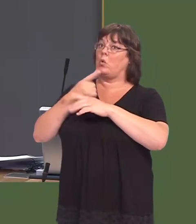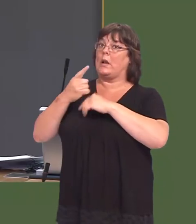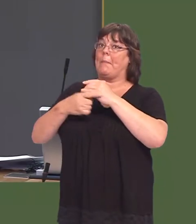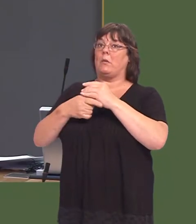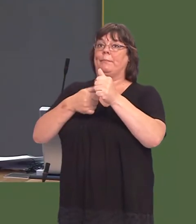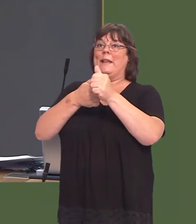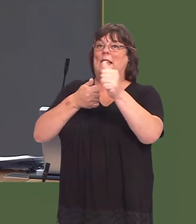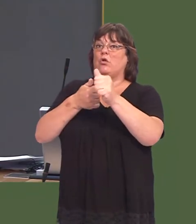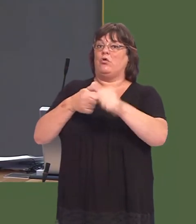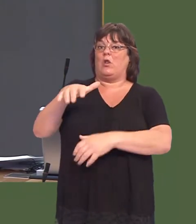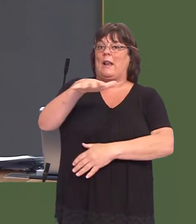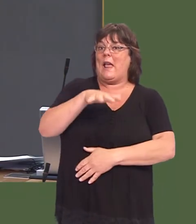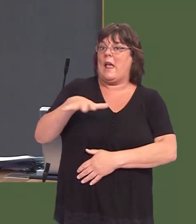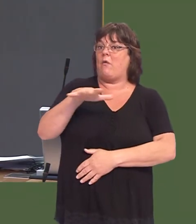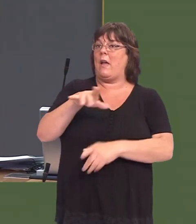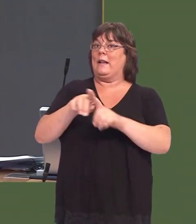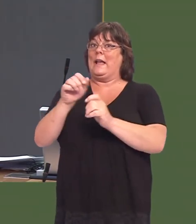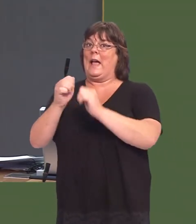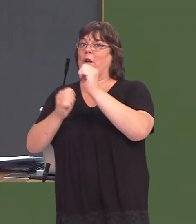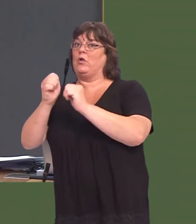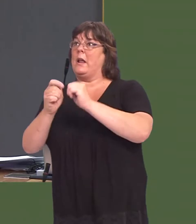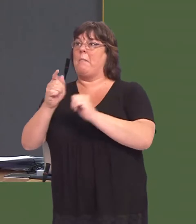industry and energy generation in Wales, itís also true to say that the poor condition of